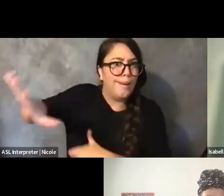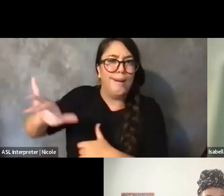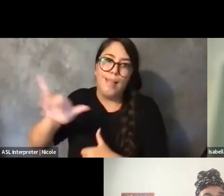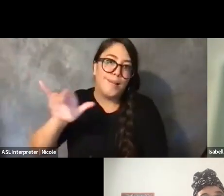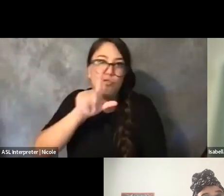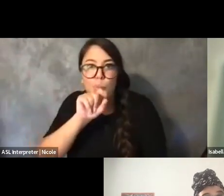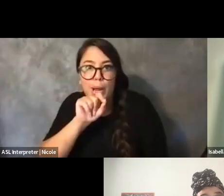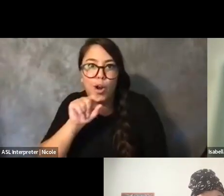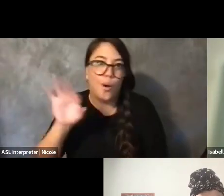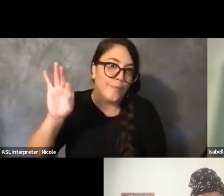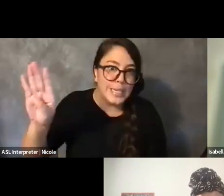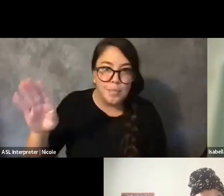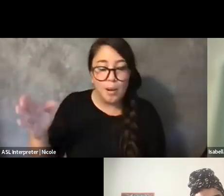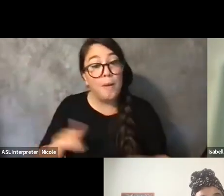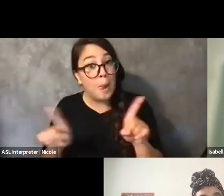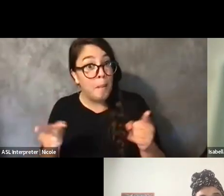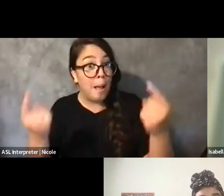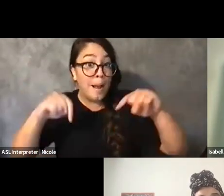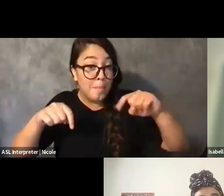But attending events like this, you know, getting --